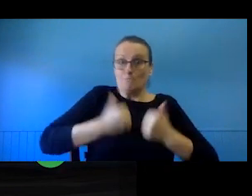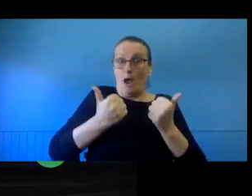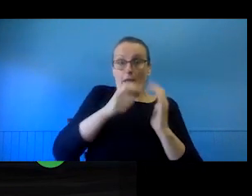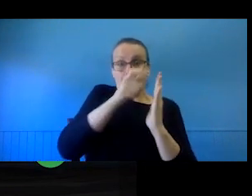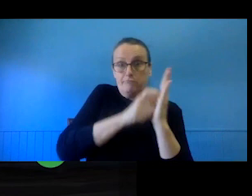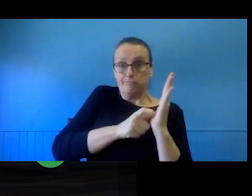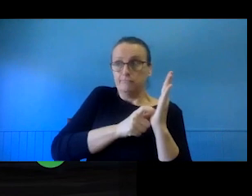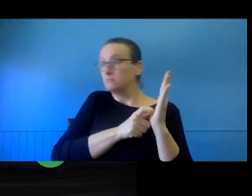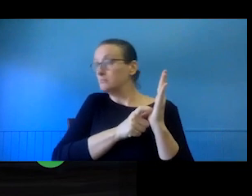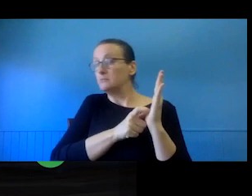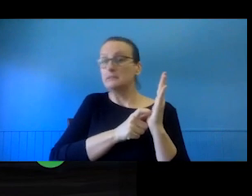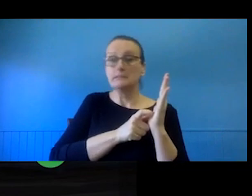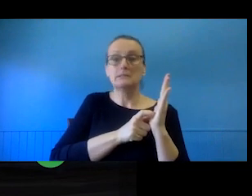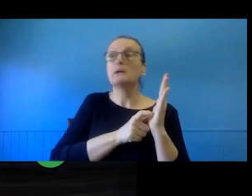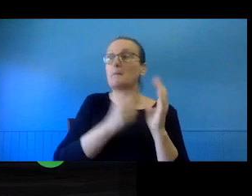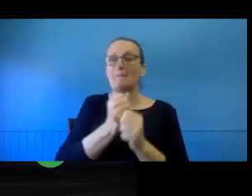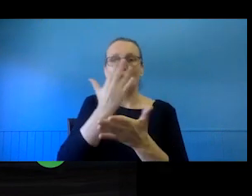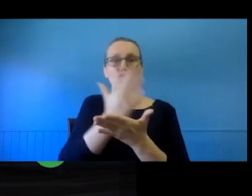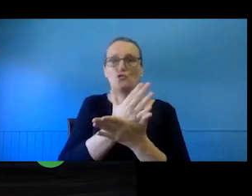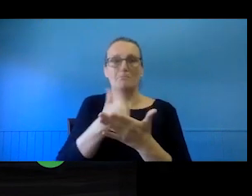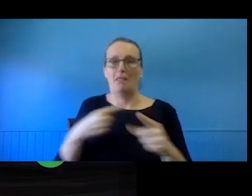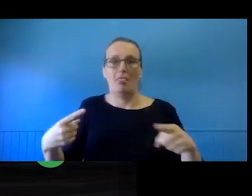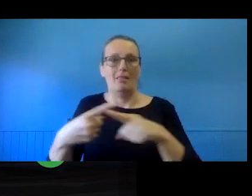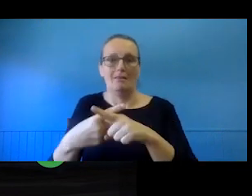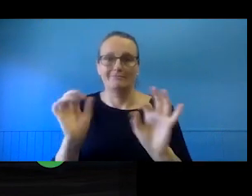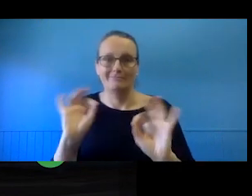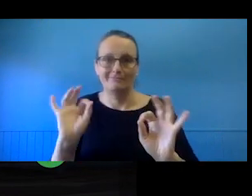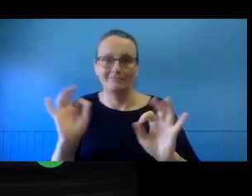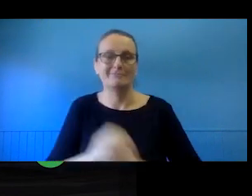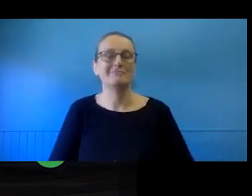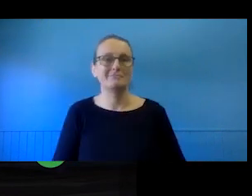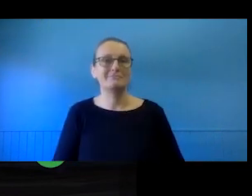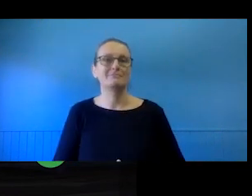impacted by the licensing arrangement. Of course, it's - if